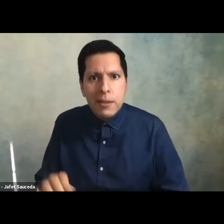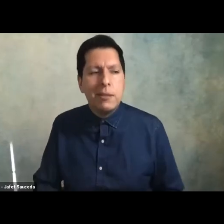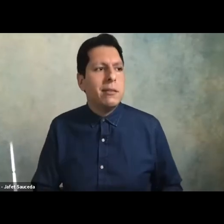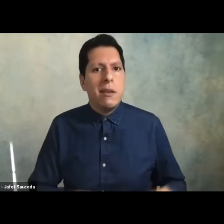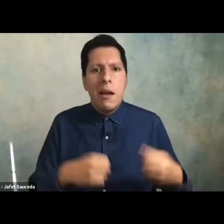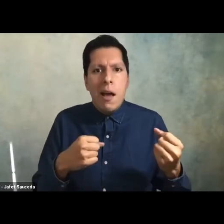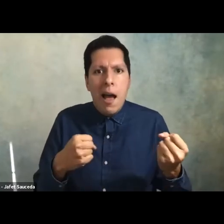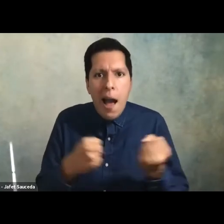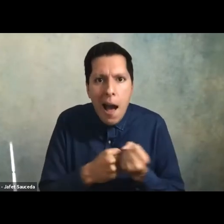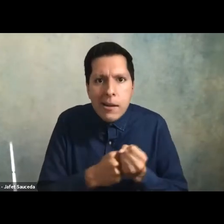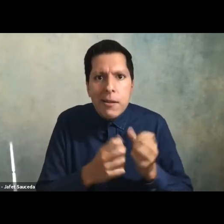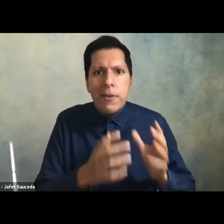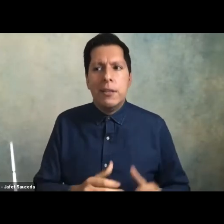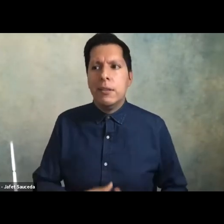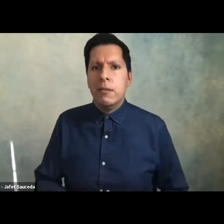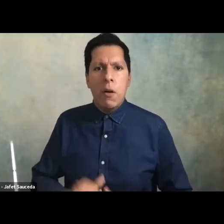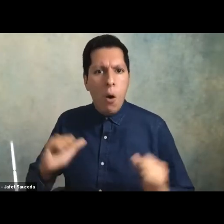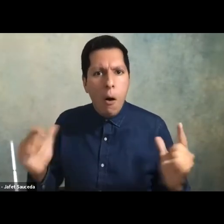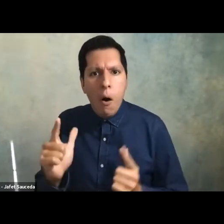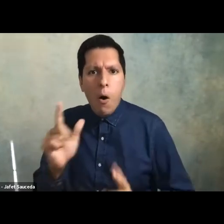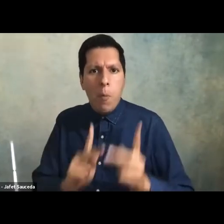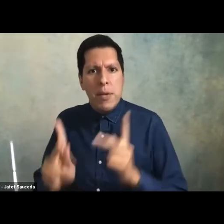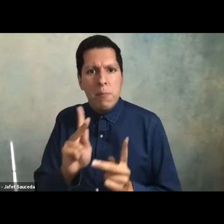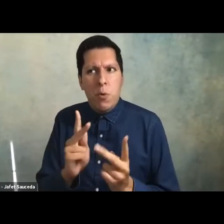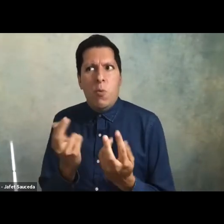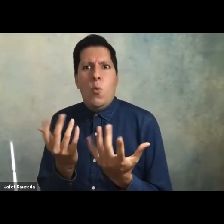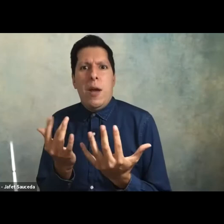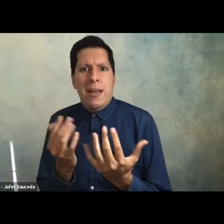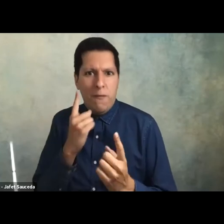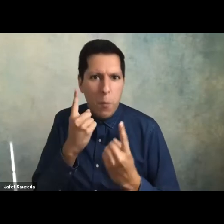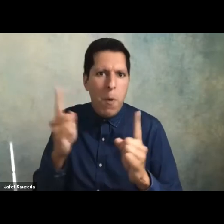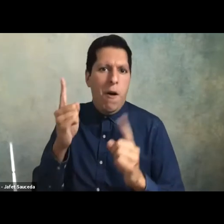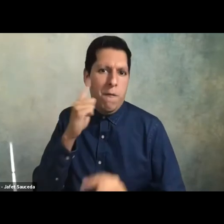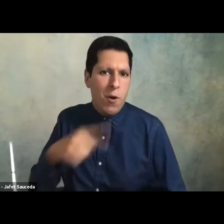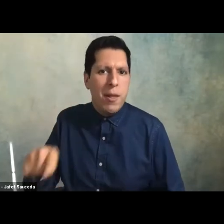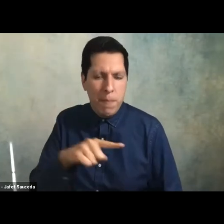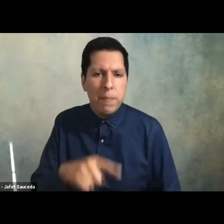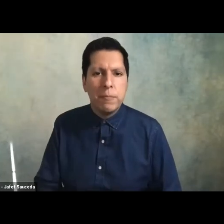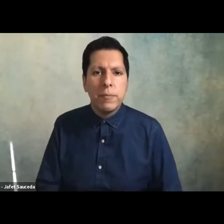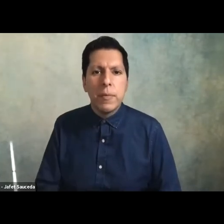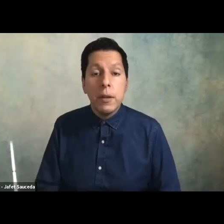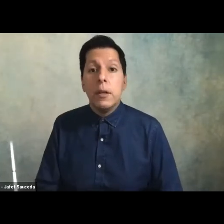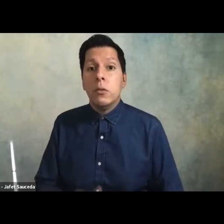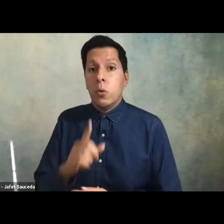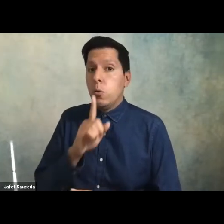the change makers that our world needs so i really like it as melanie said that if the goal